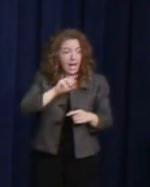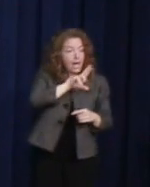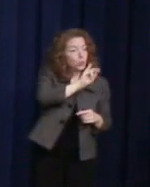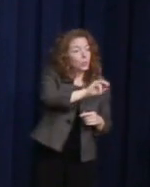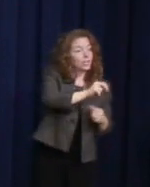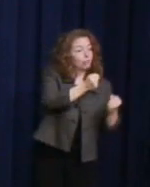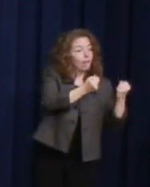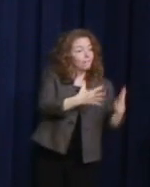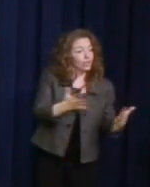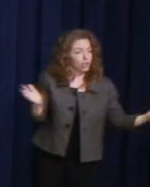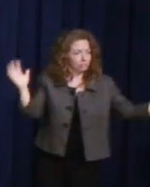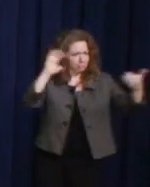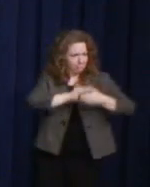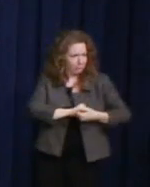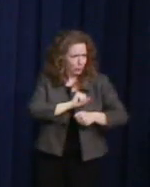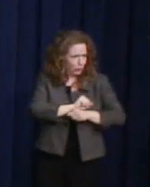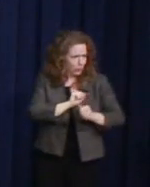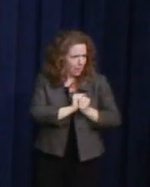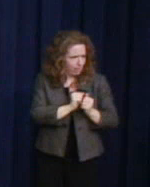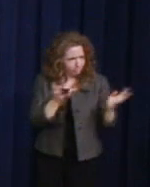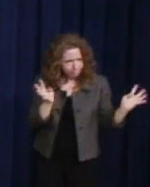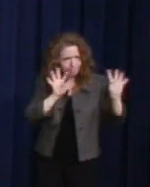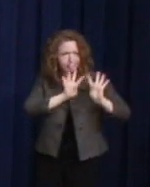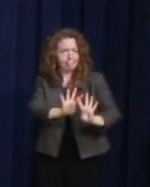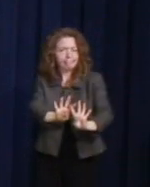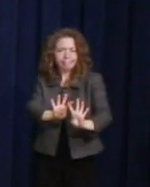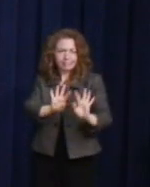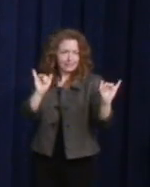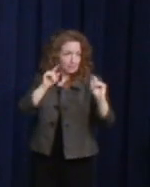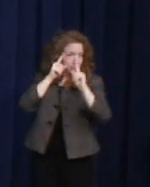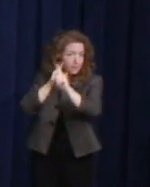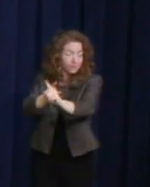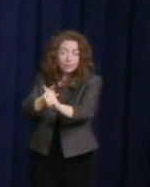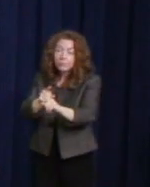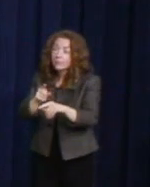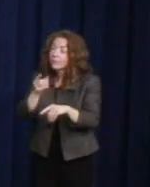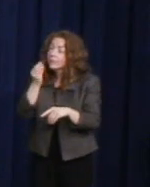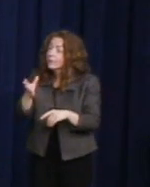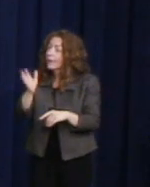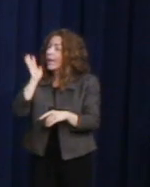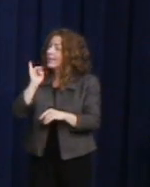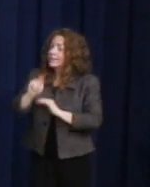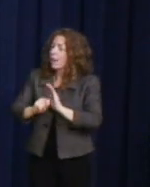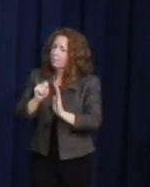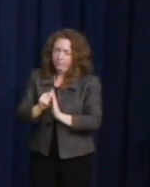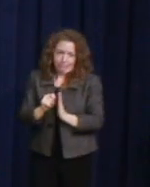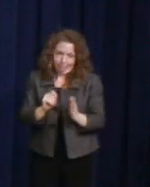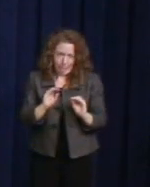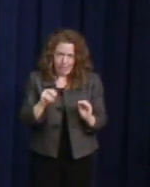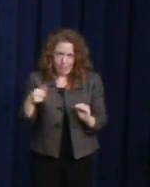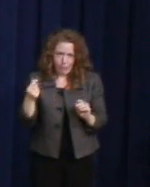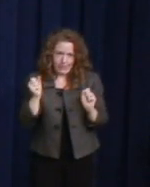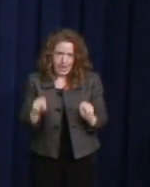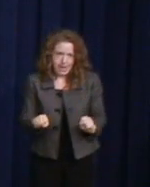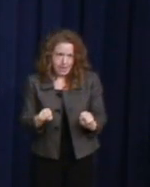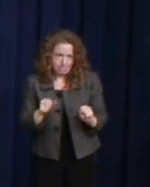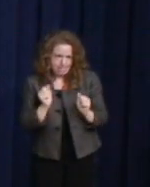towards a common purpose. At that time, only Harvey Milk could have made such a thing possible.